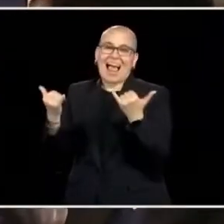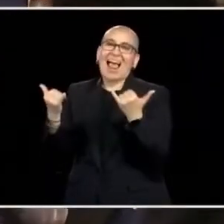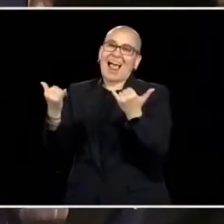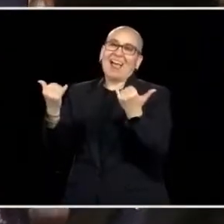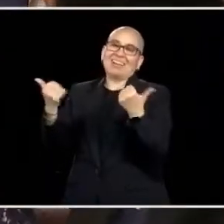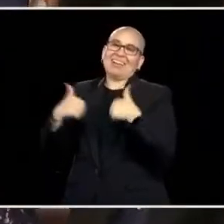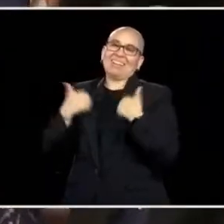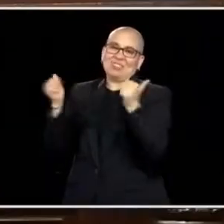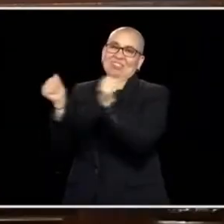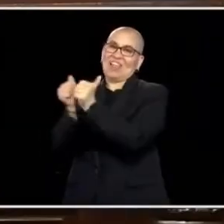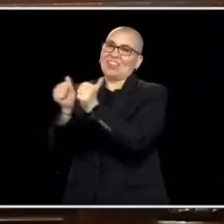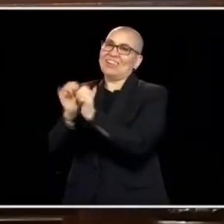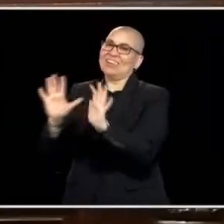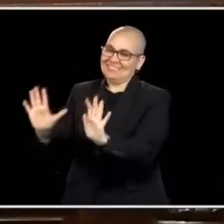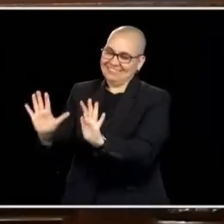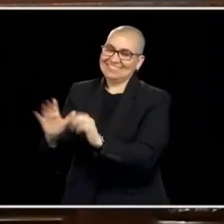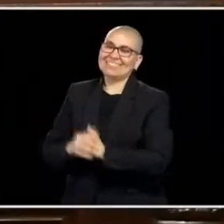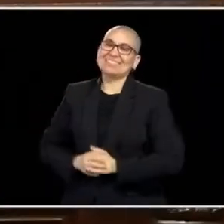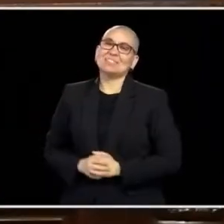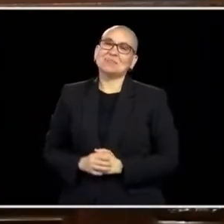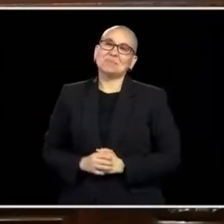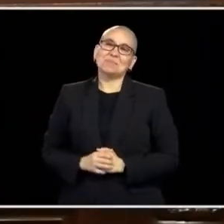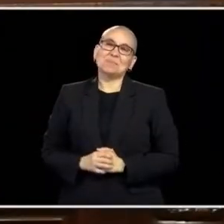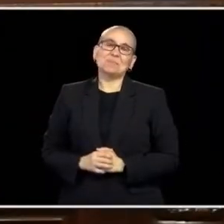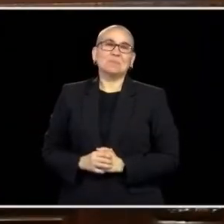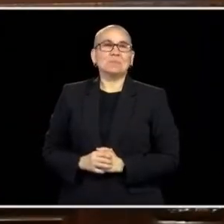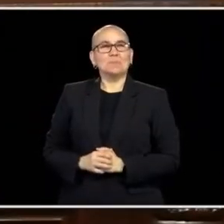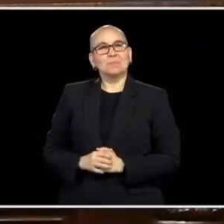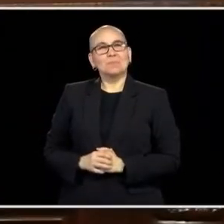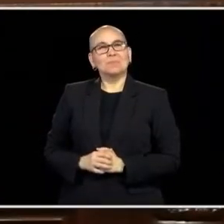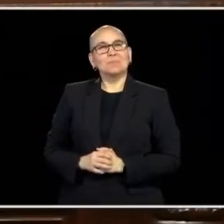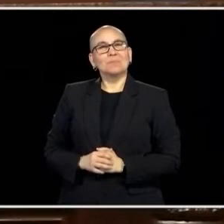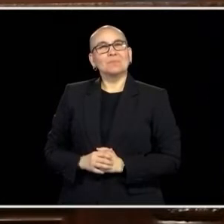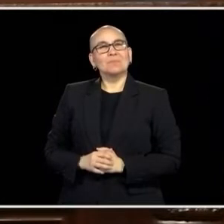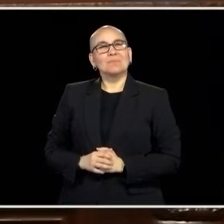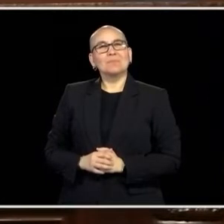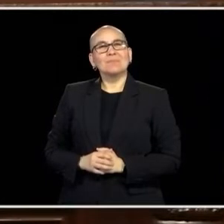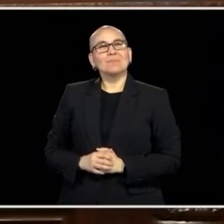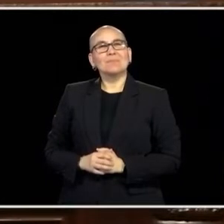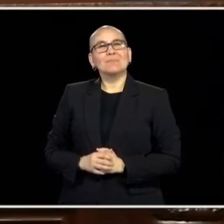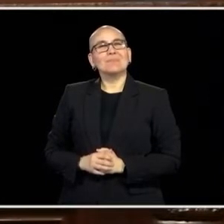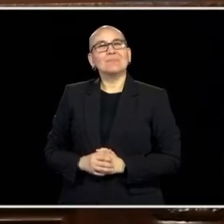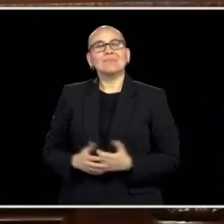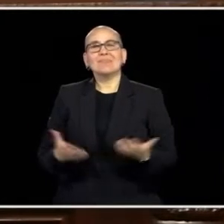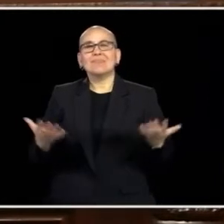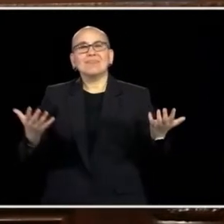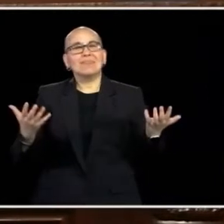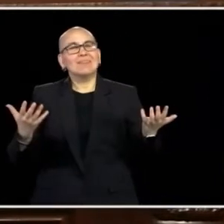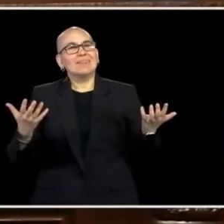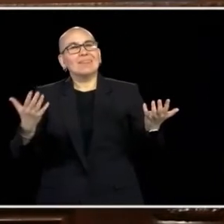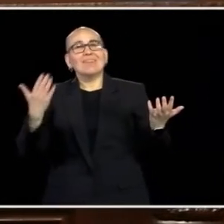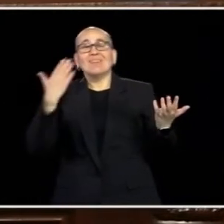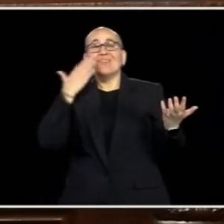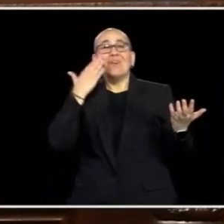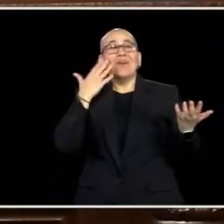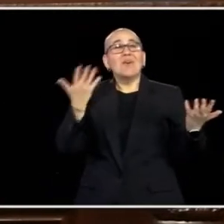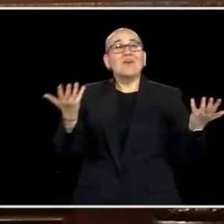WELCOME. AND I DON'T KNOW IF EVERYTHING HAPPENS BY CHANCE OR THE INTERCONNECTEDNESS WE ALL FEEL, ON THE WAY HOME FROM